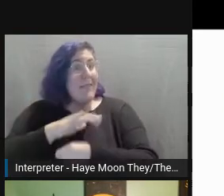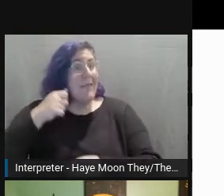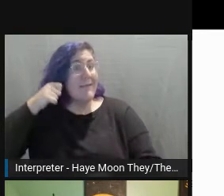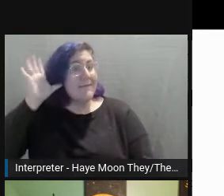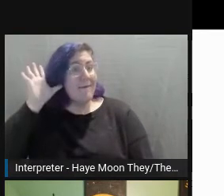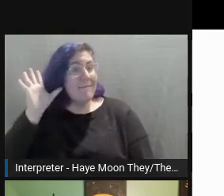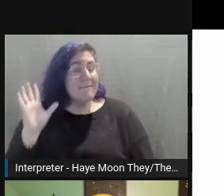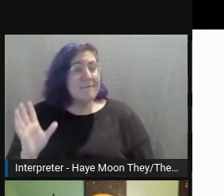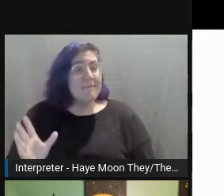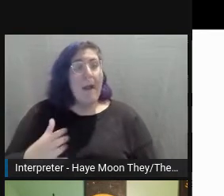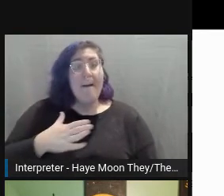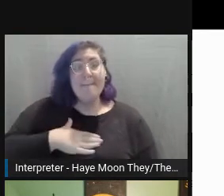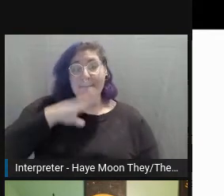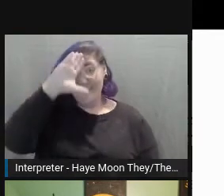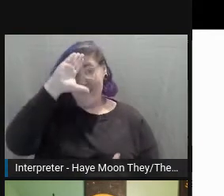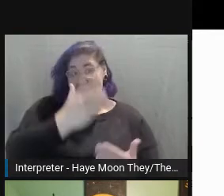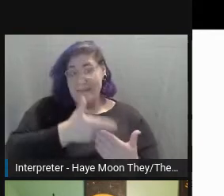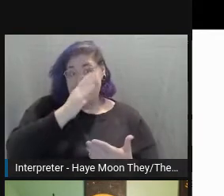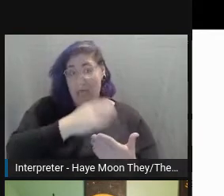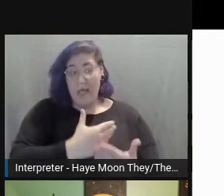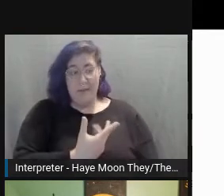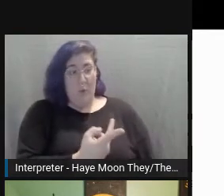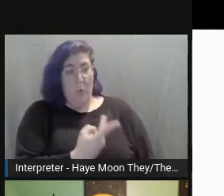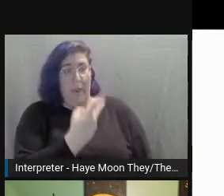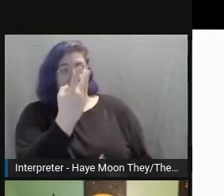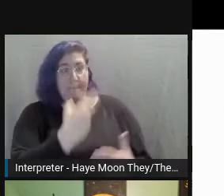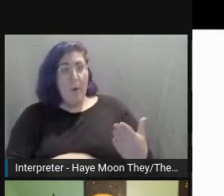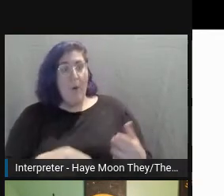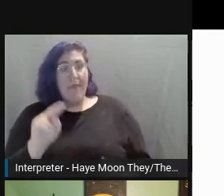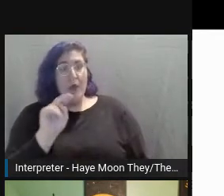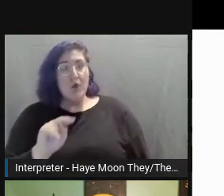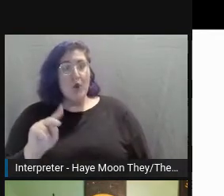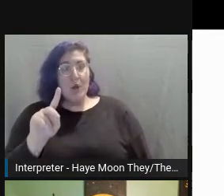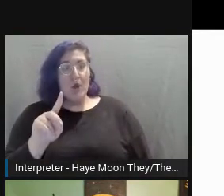My son and I are both neurodivergent and we like to have the subtitles on.